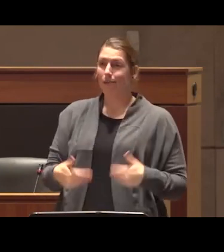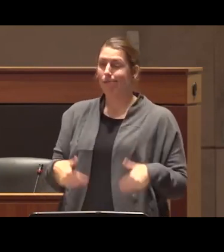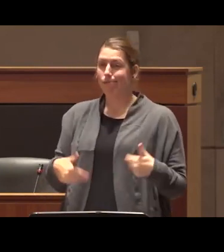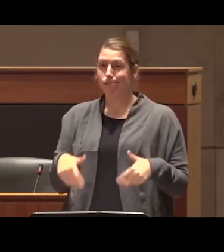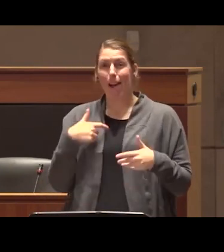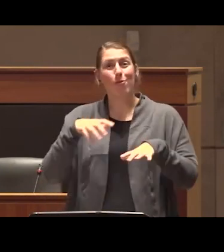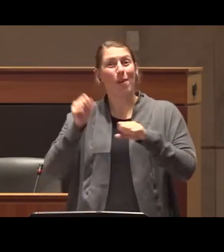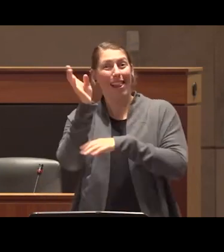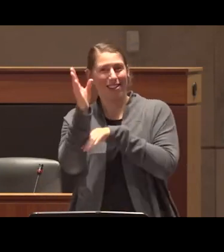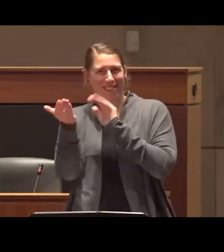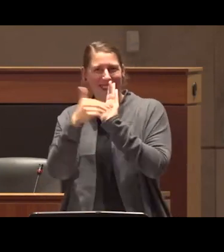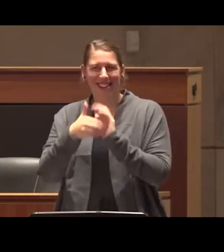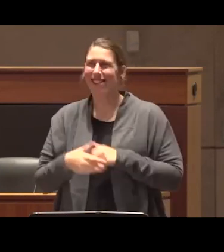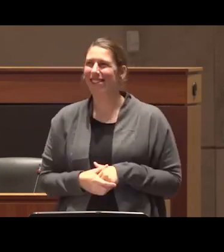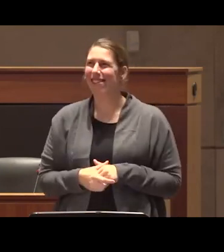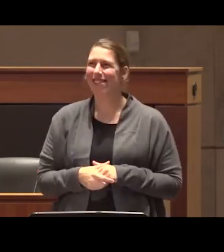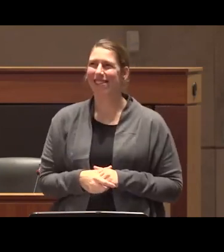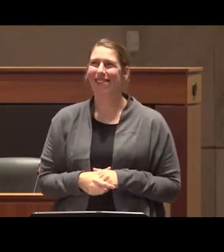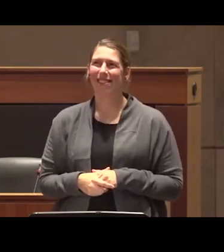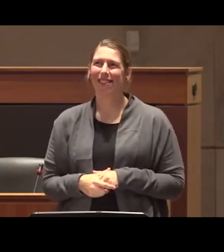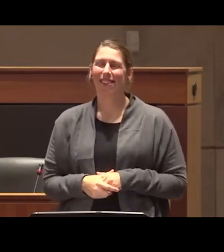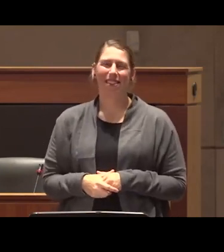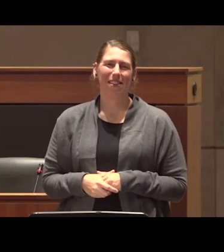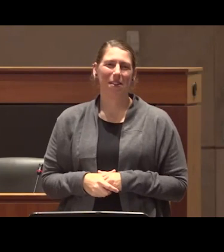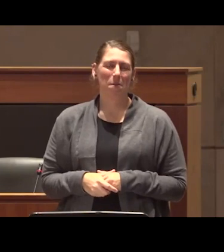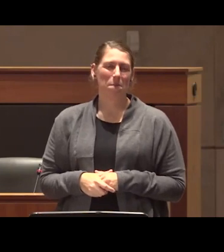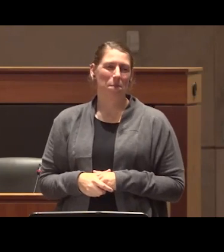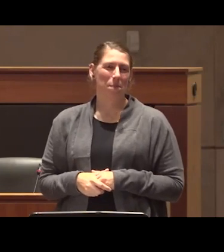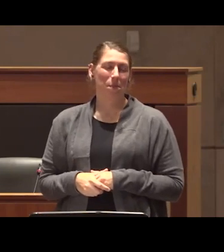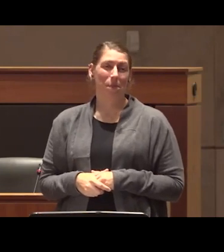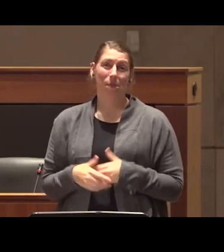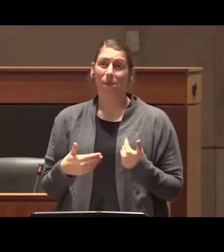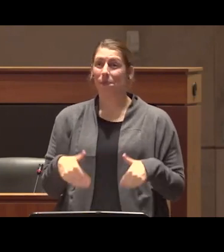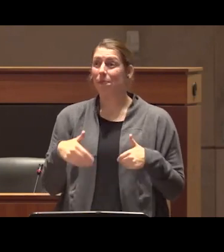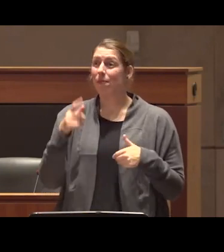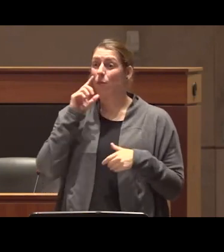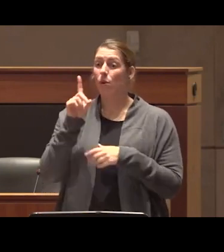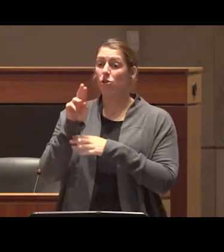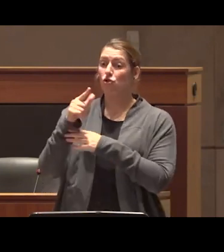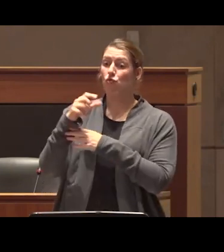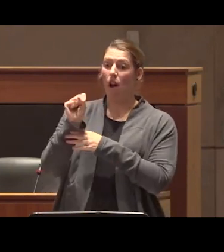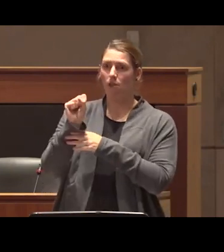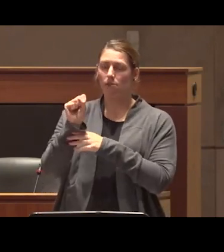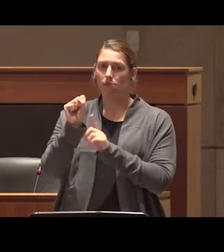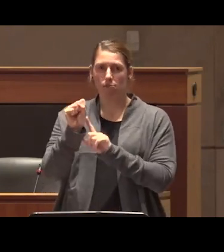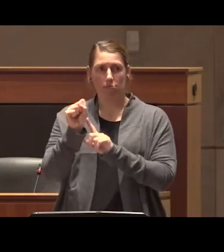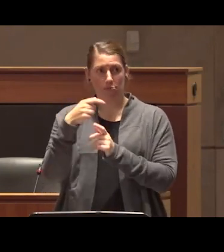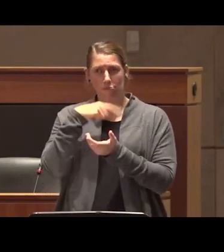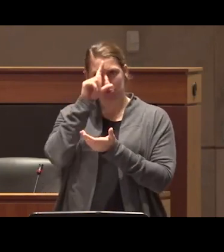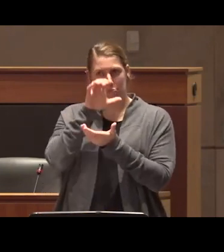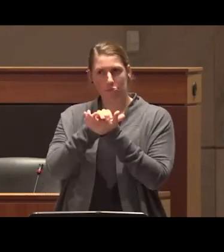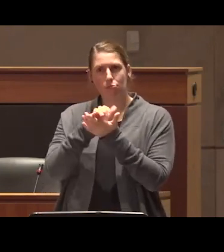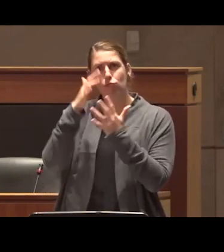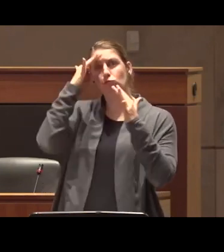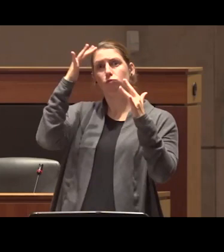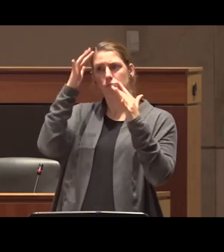lecture psychedelics are drugs therefore I believe psychedelics should be legalized and